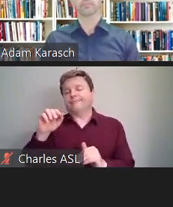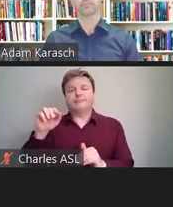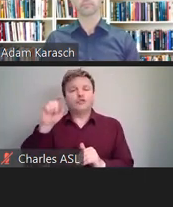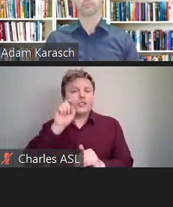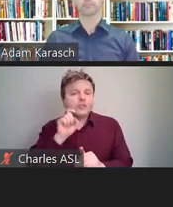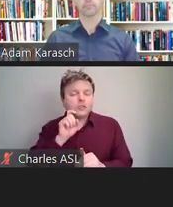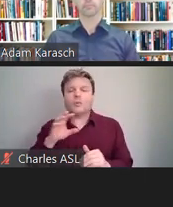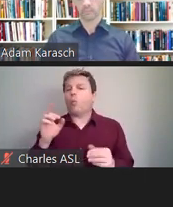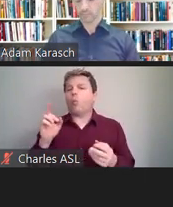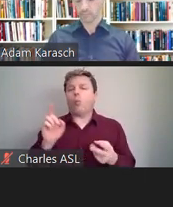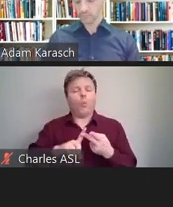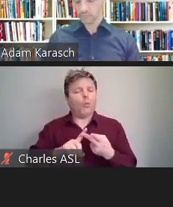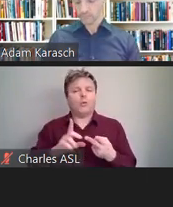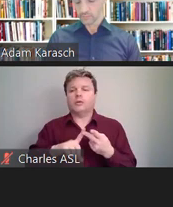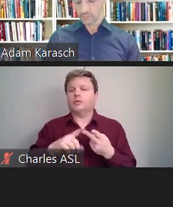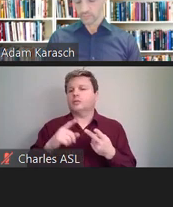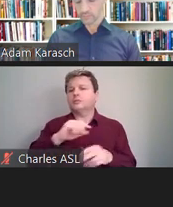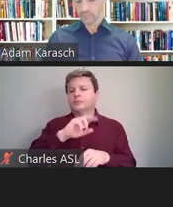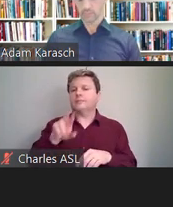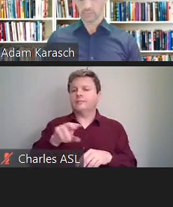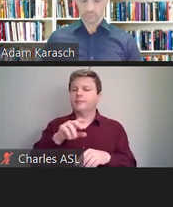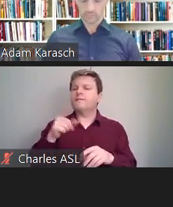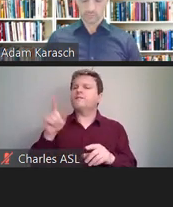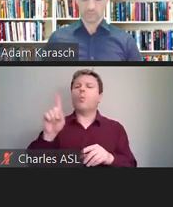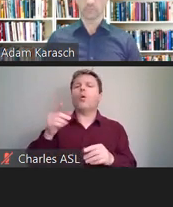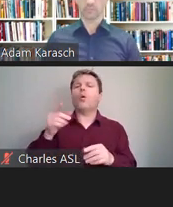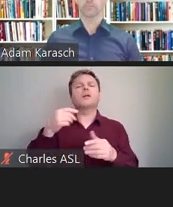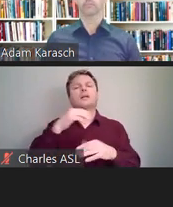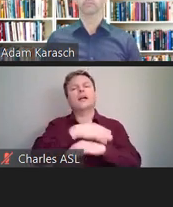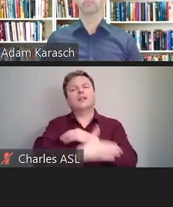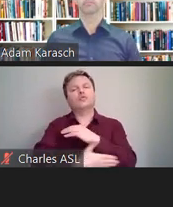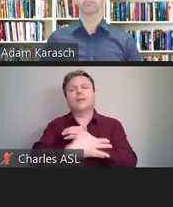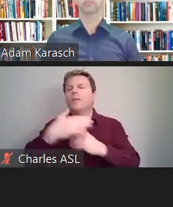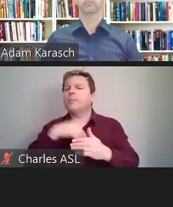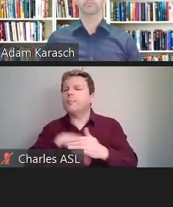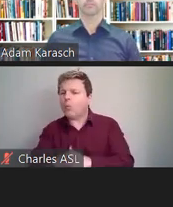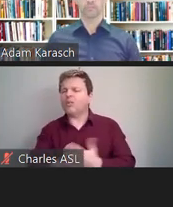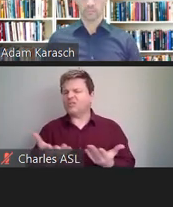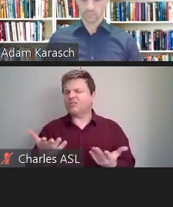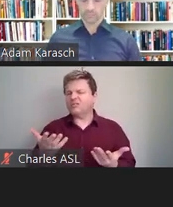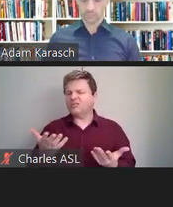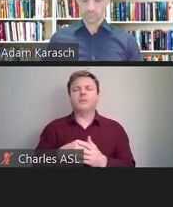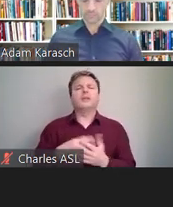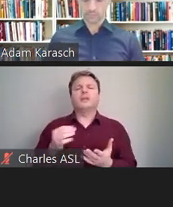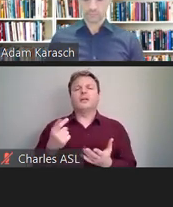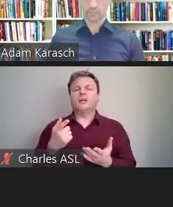You could ask at the same time if they have a disability, but actually asking someone whether they